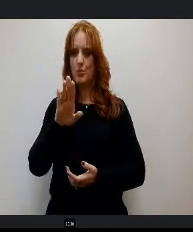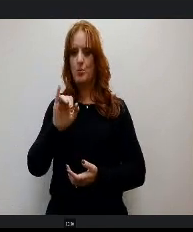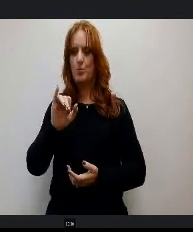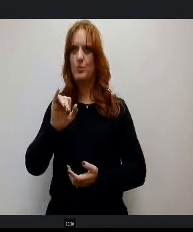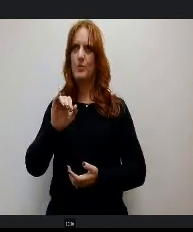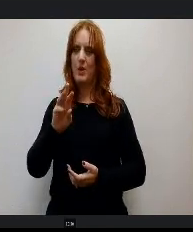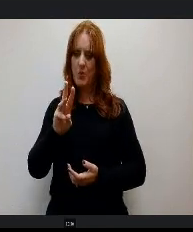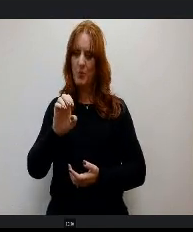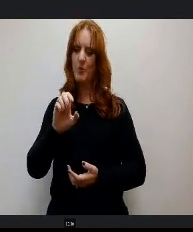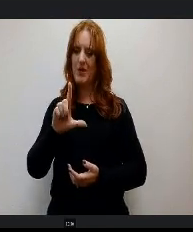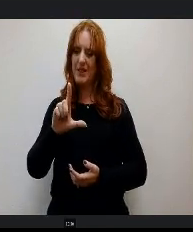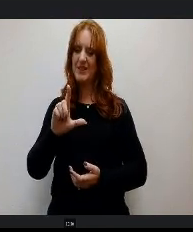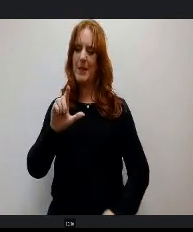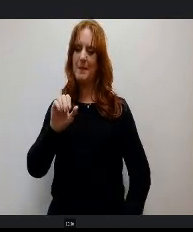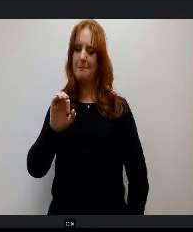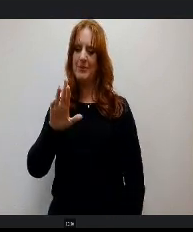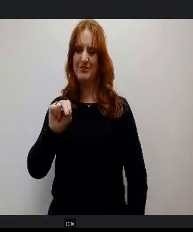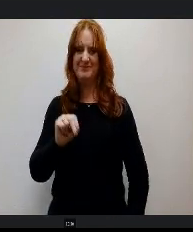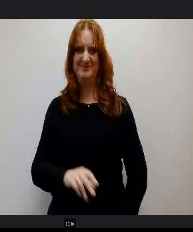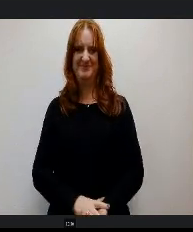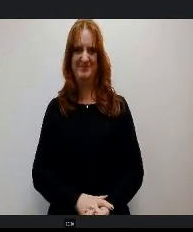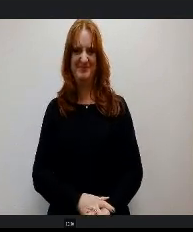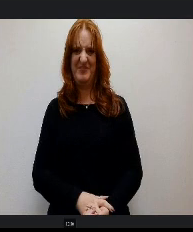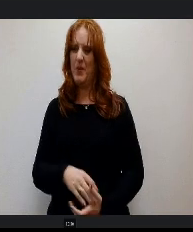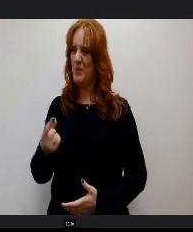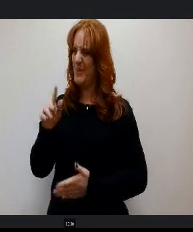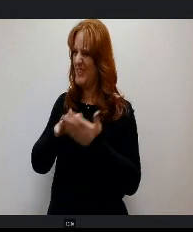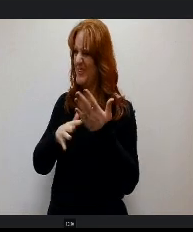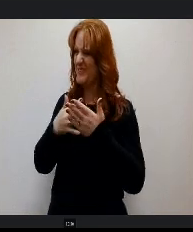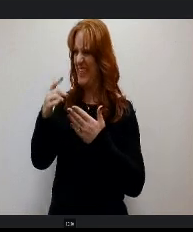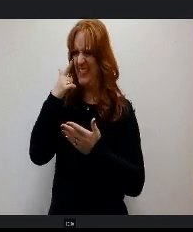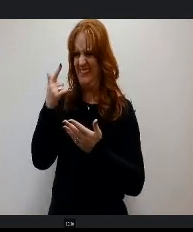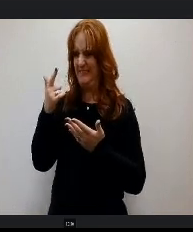One of the graphs maybe #5 or something, I can't remember show that we are.